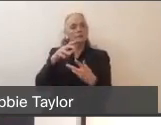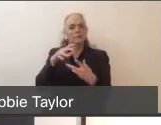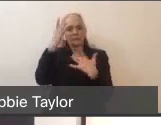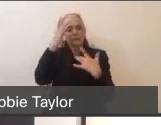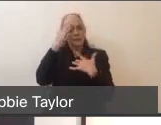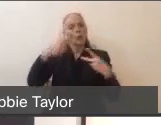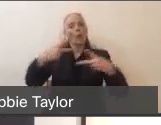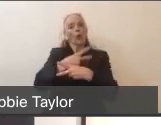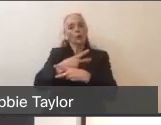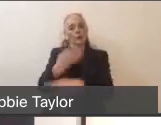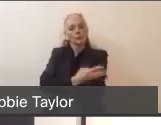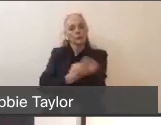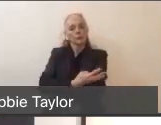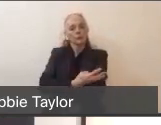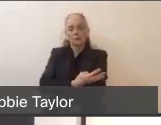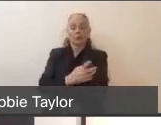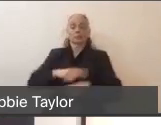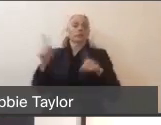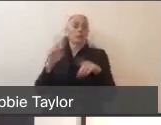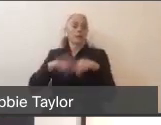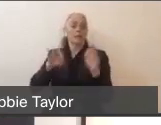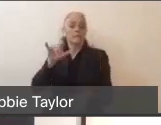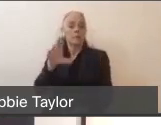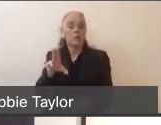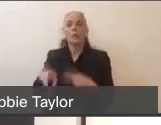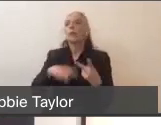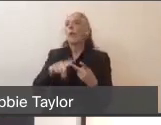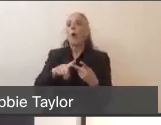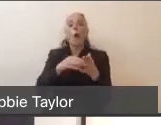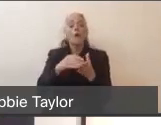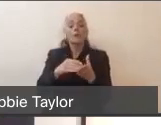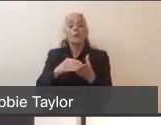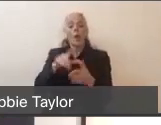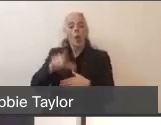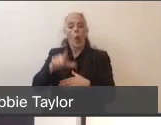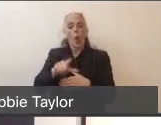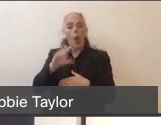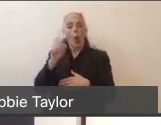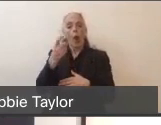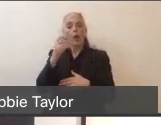would be put on a ventilator right away. We're learning now that patients with COVID-19, especially if they're younger